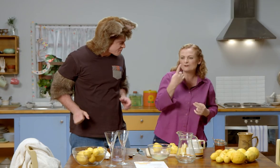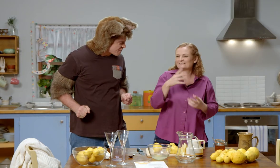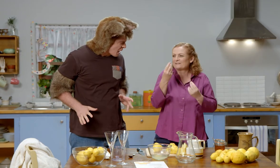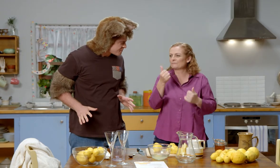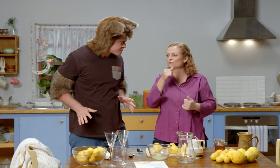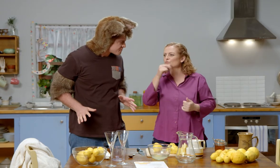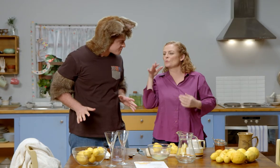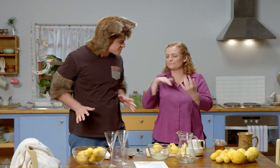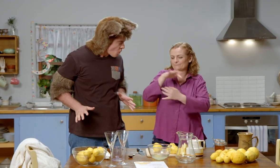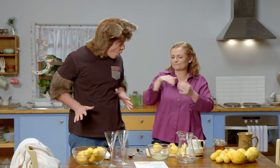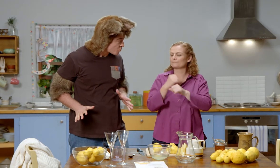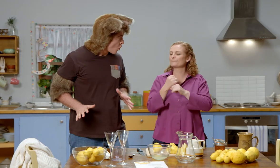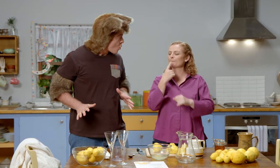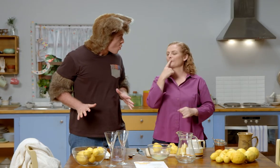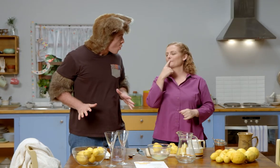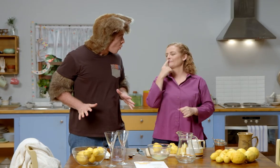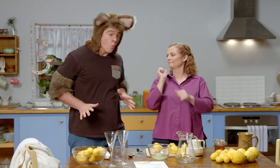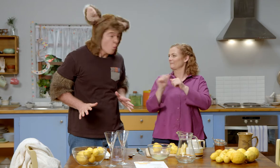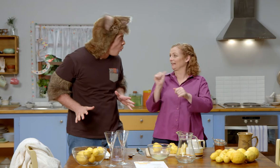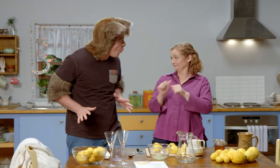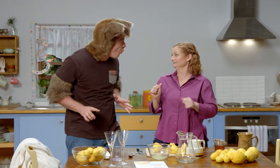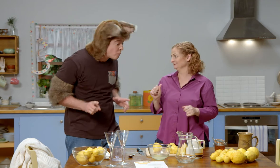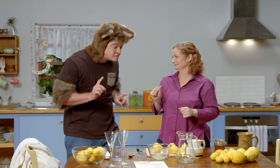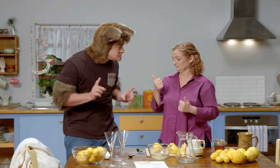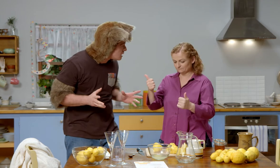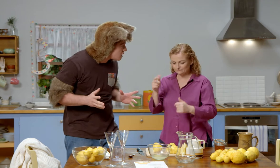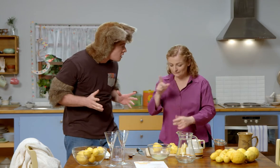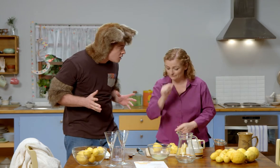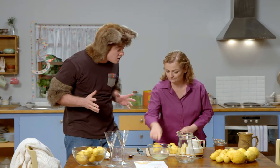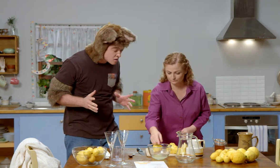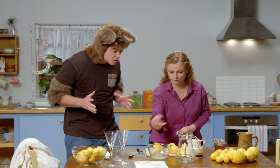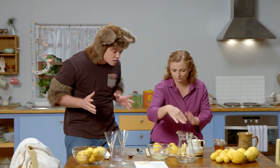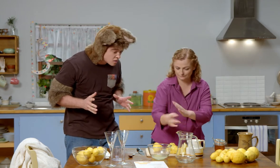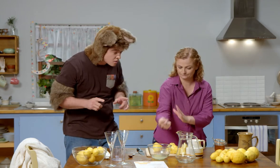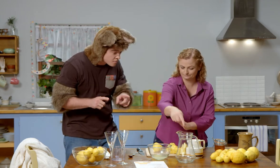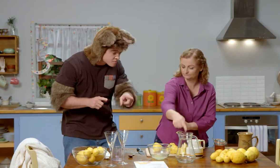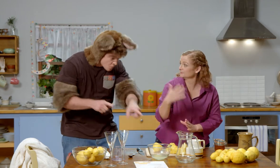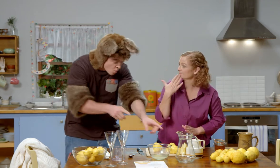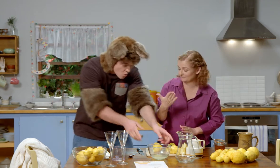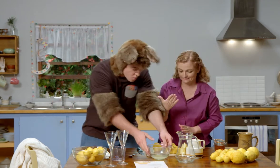Yes, it's very strong tasting. We need to mix it with water and something sweet to make it taste lovely.